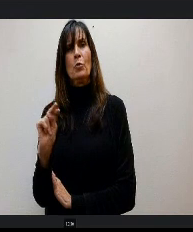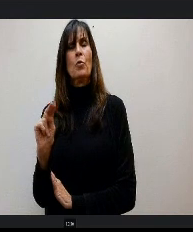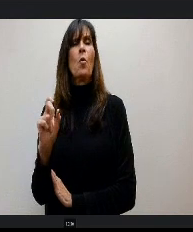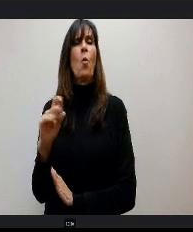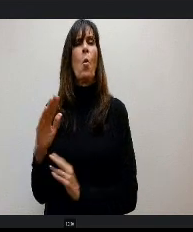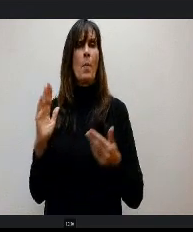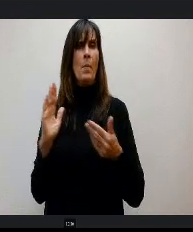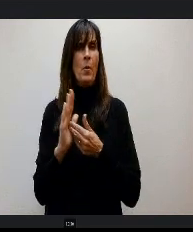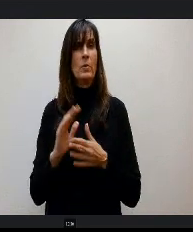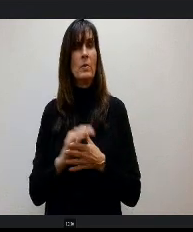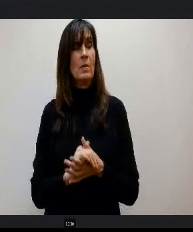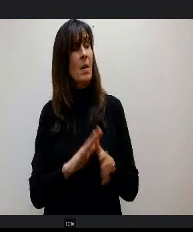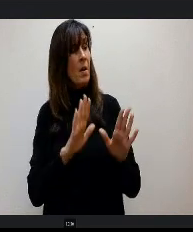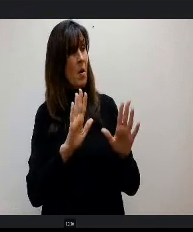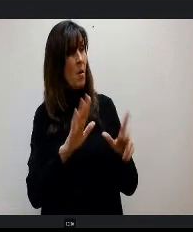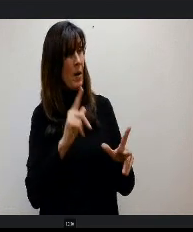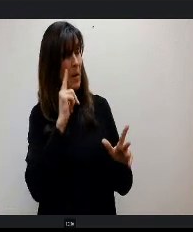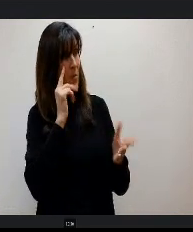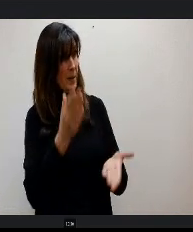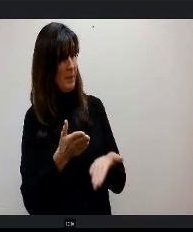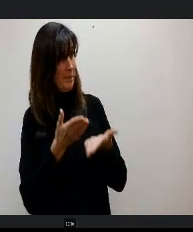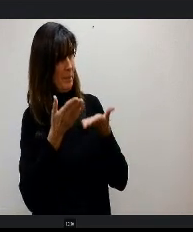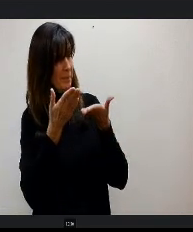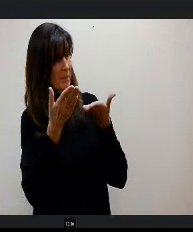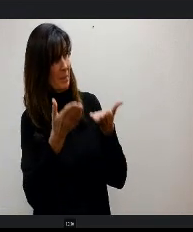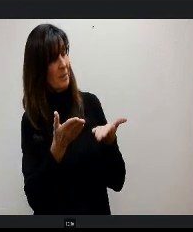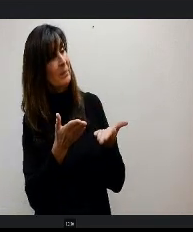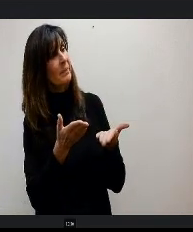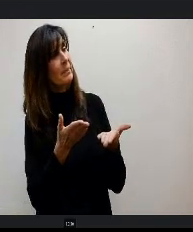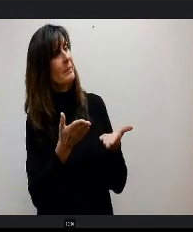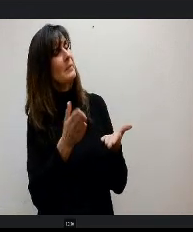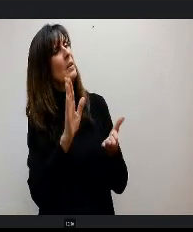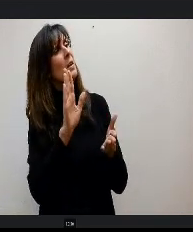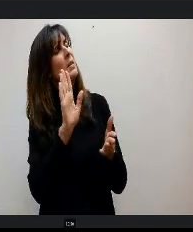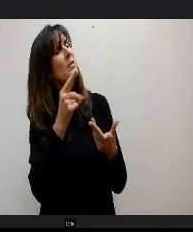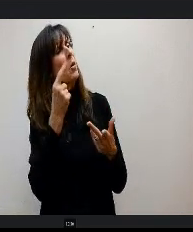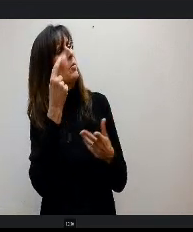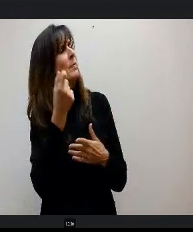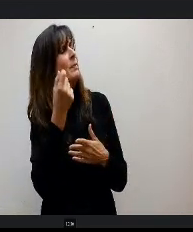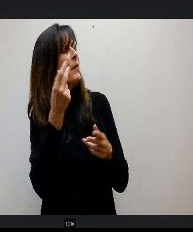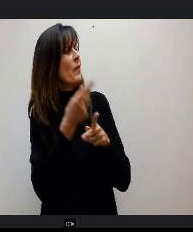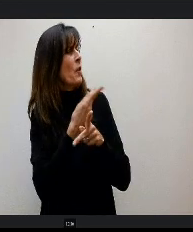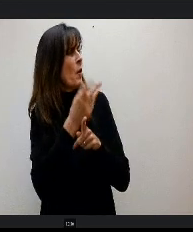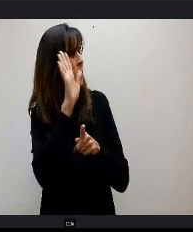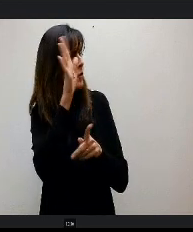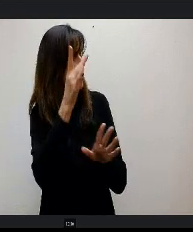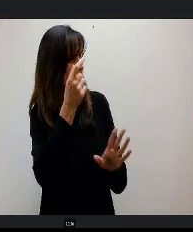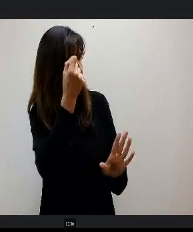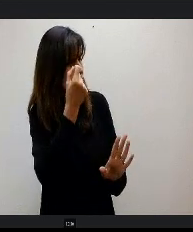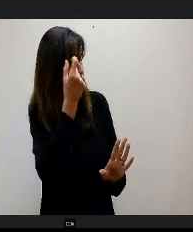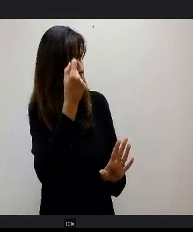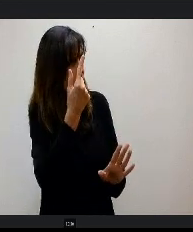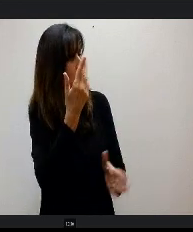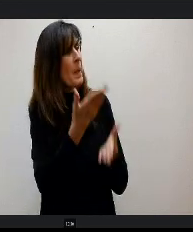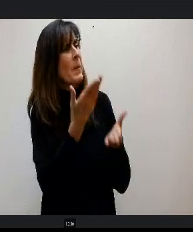we just want to bring this to you just to kind of take your temperature and in case you wanted to weigh in on that 'cause right now you know we